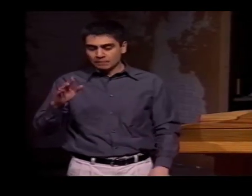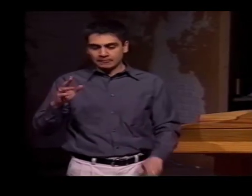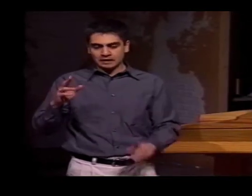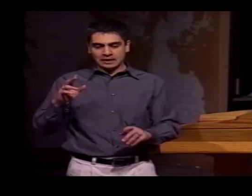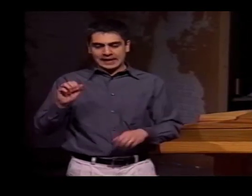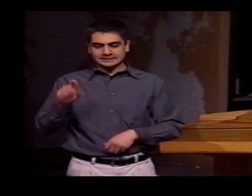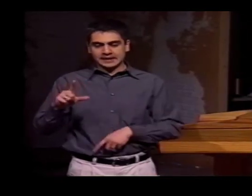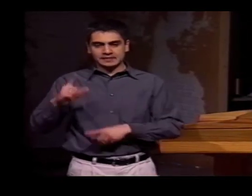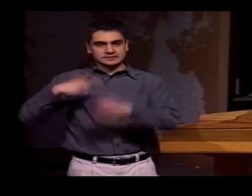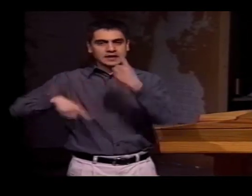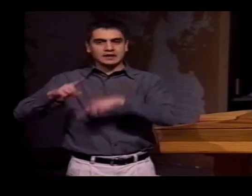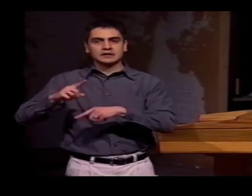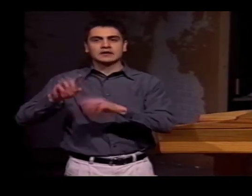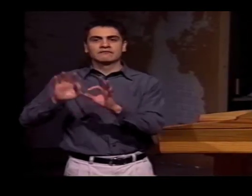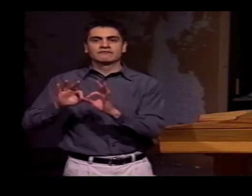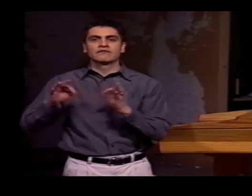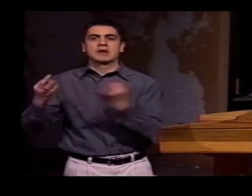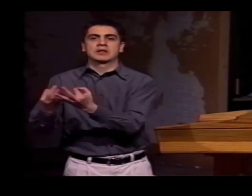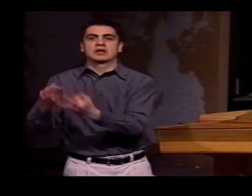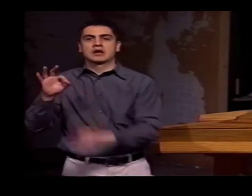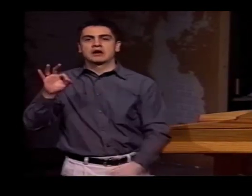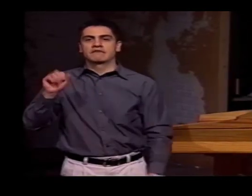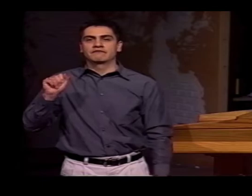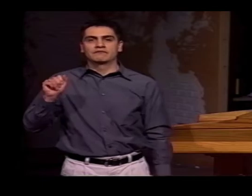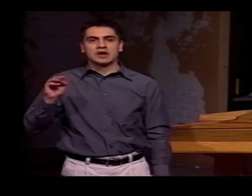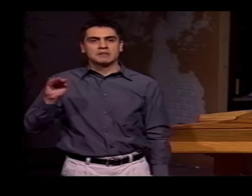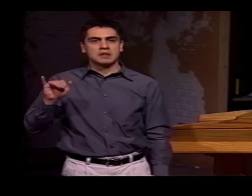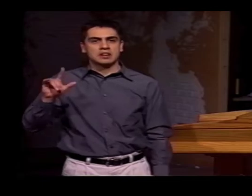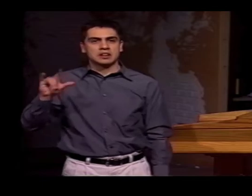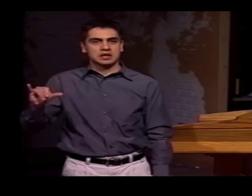FOR EXAMPLE, THE ASL SIGN FOR "FAMILY"...